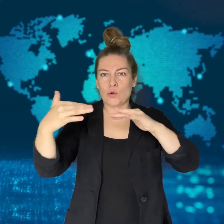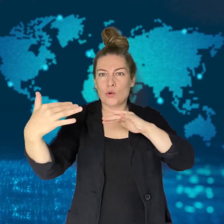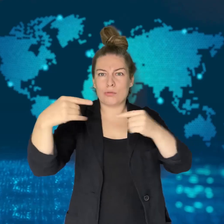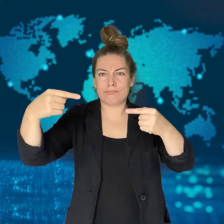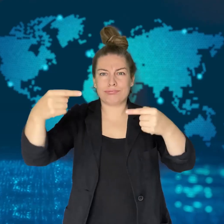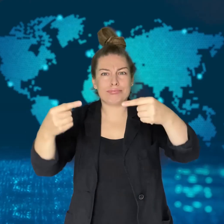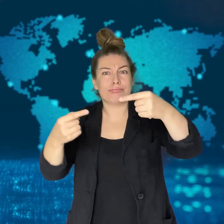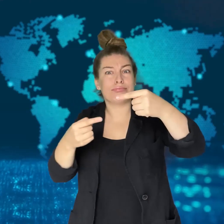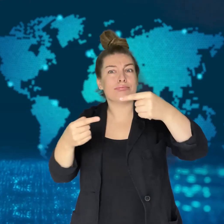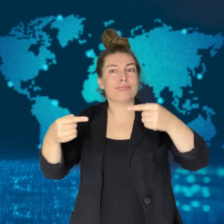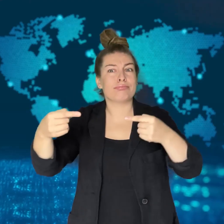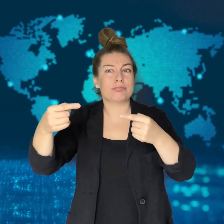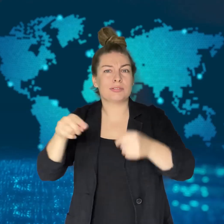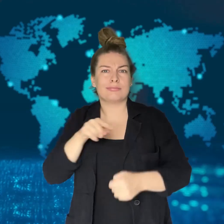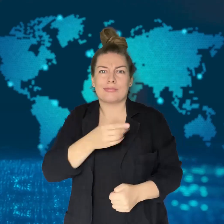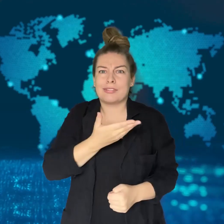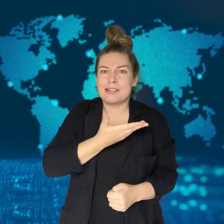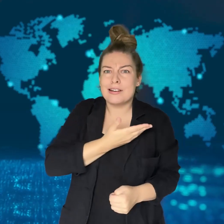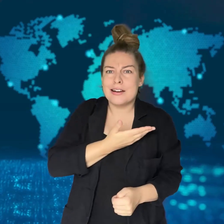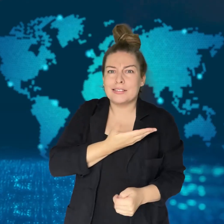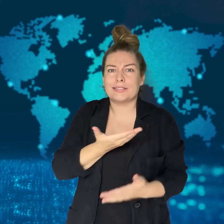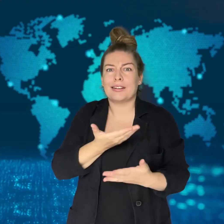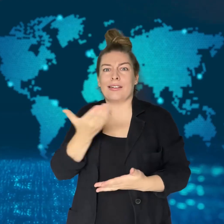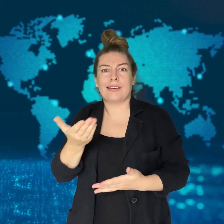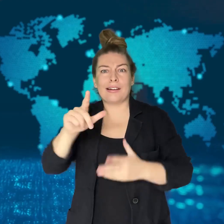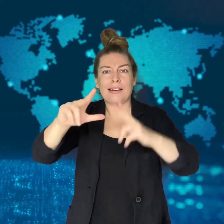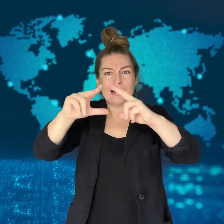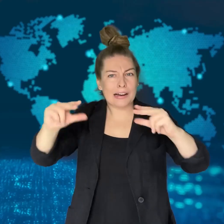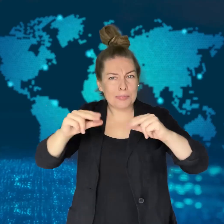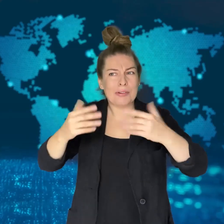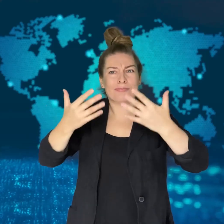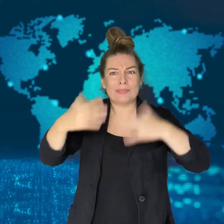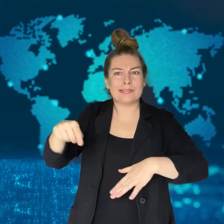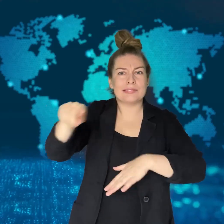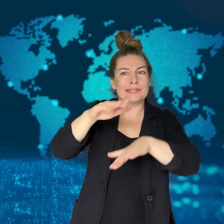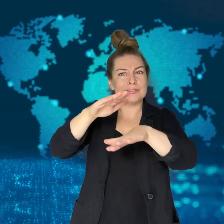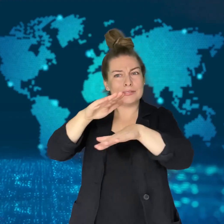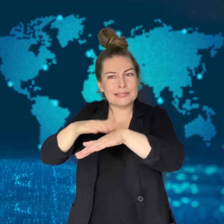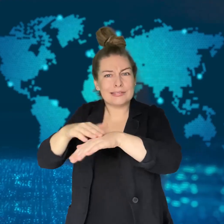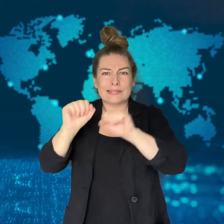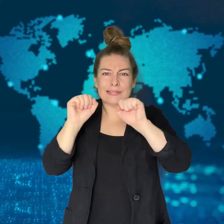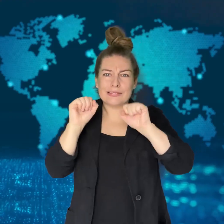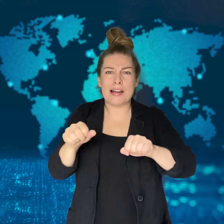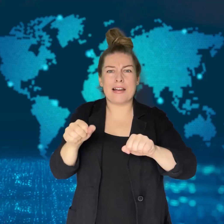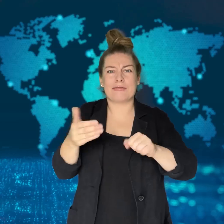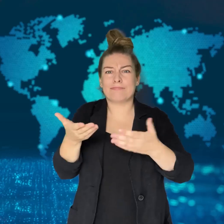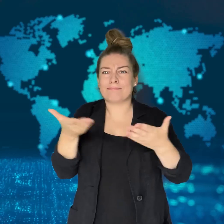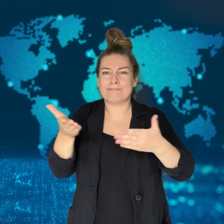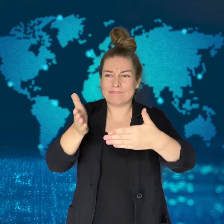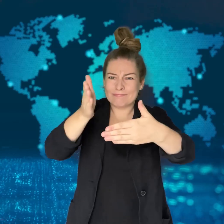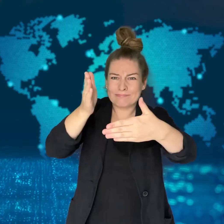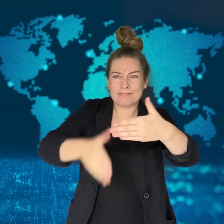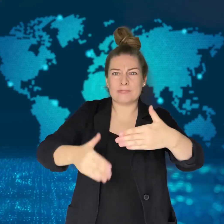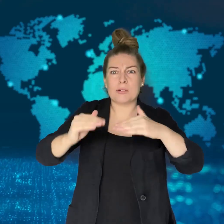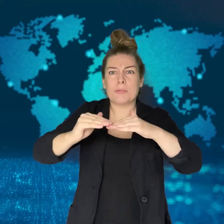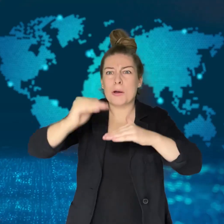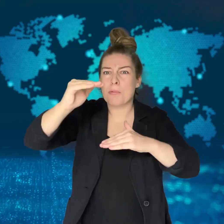There are continued calls for a ceasefire in Gaza and Lebanon,